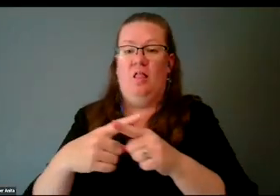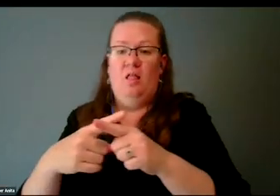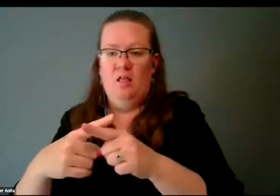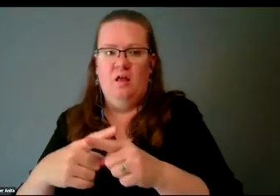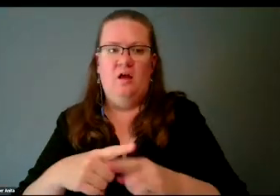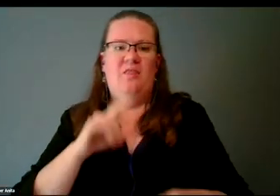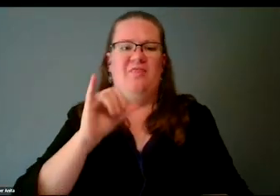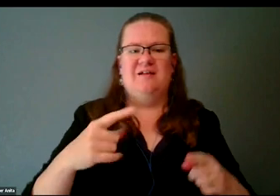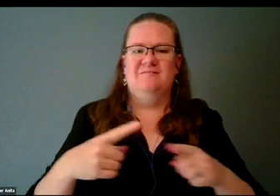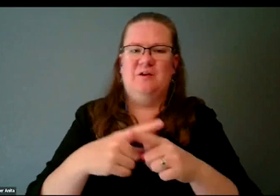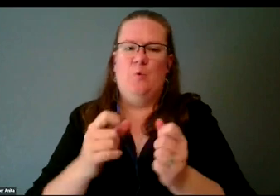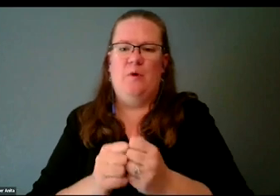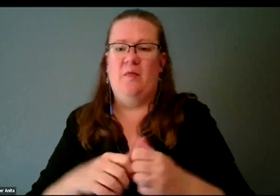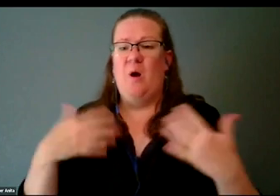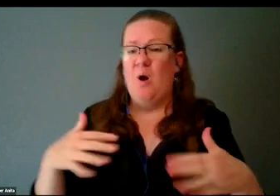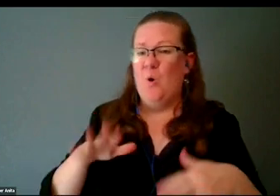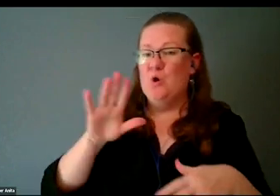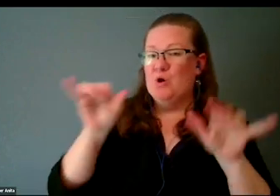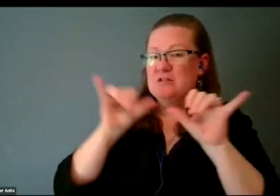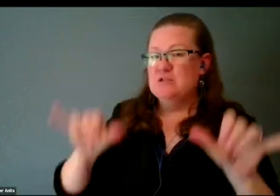Like, tear it down," and then also like, "Can I be a part of the system?"